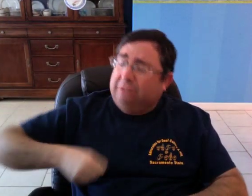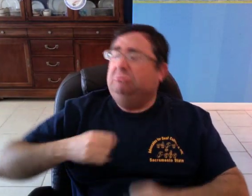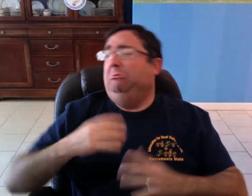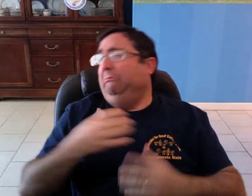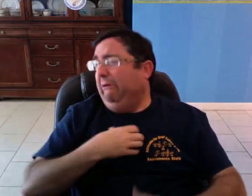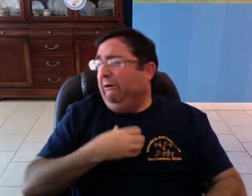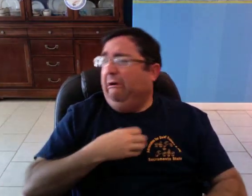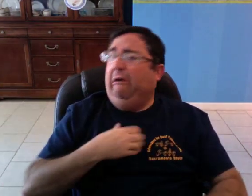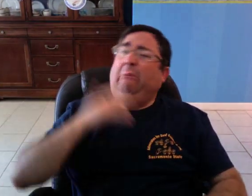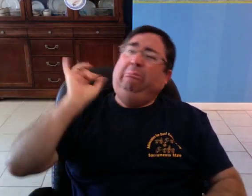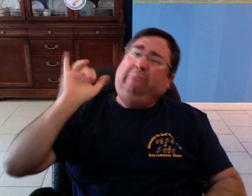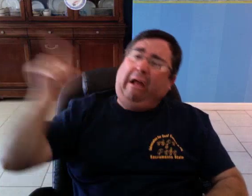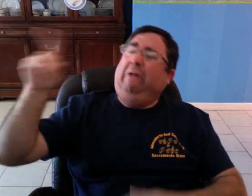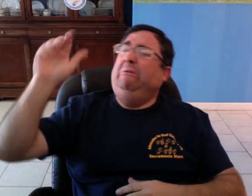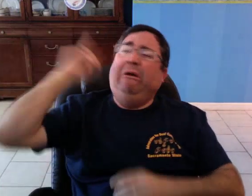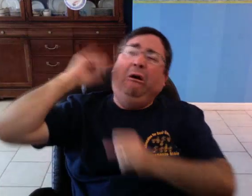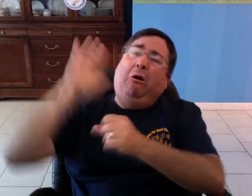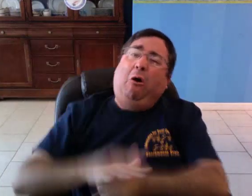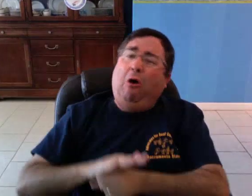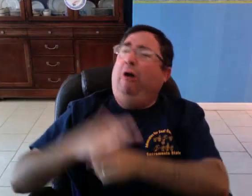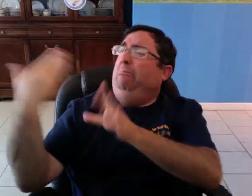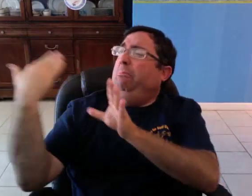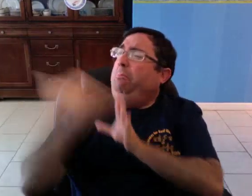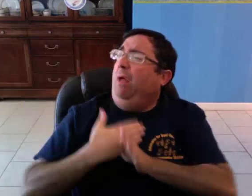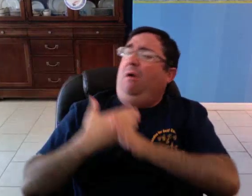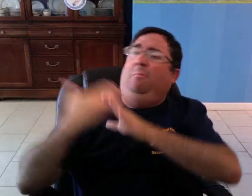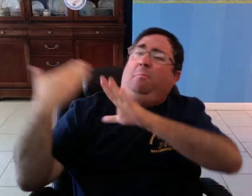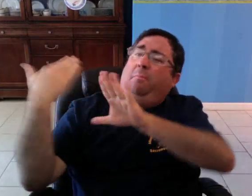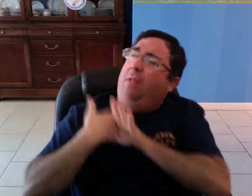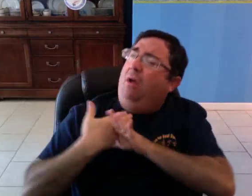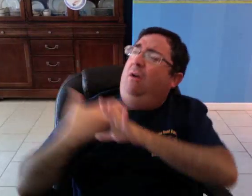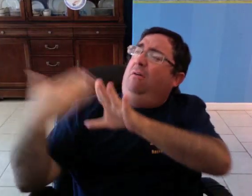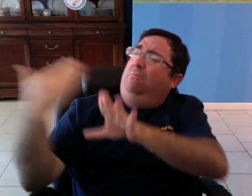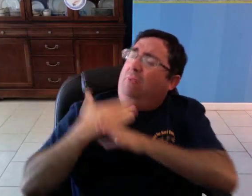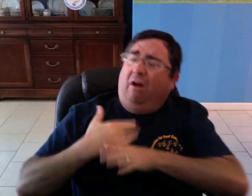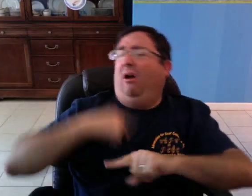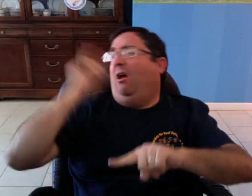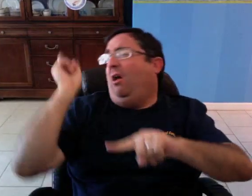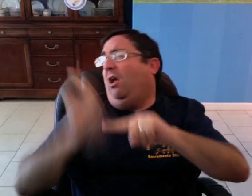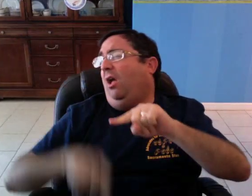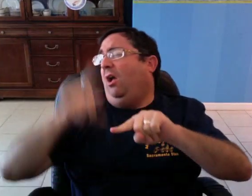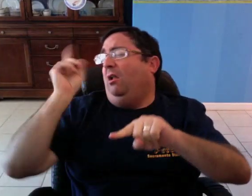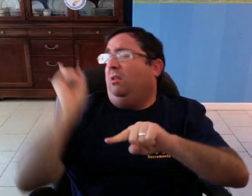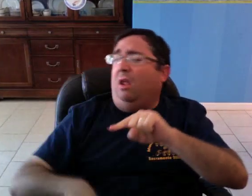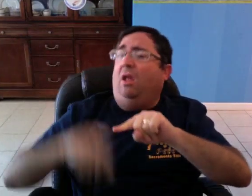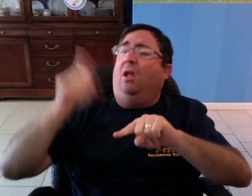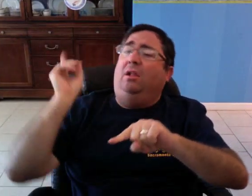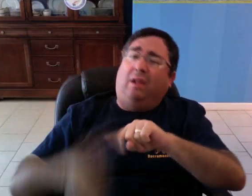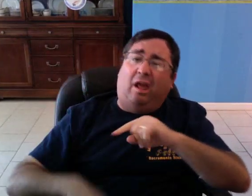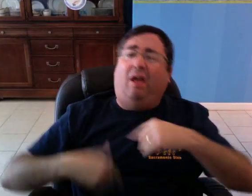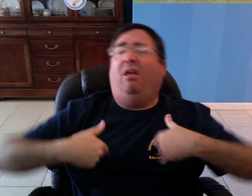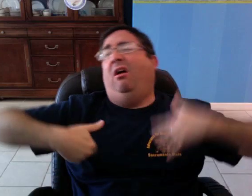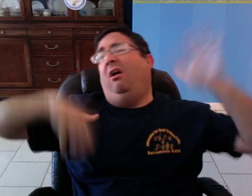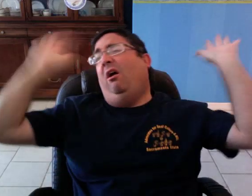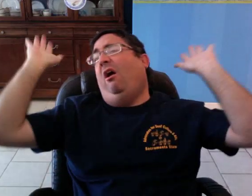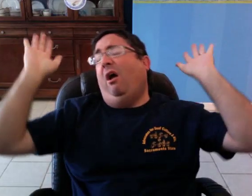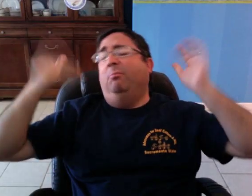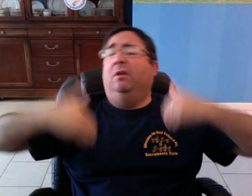in which we cried "that's audism, we're being blocked from doing anything!" "We can't do anything, so we're just going to give up